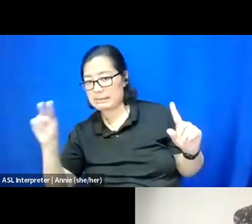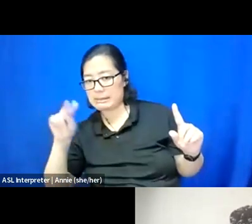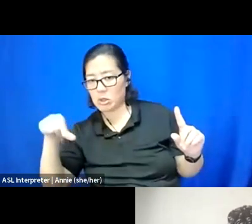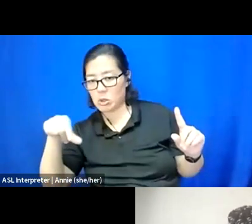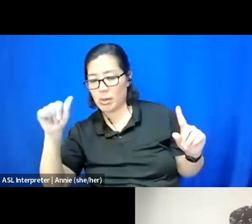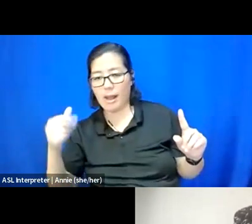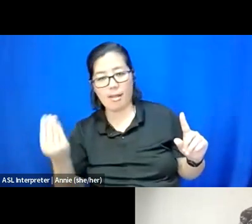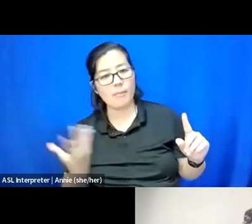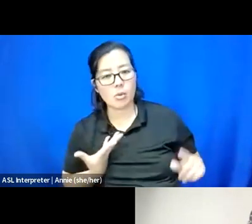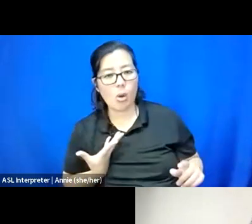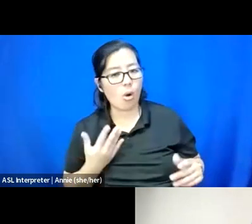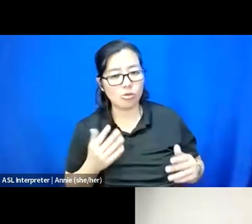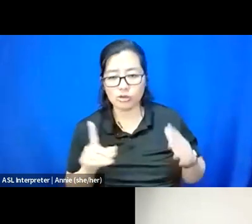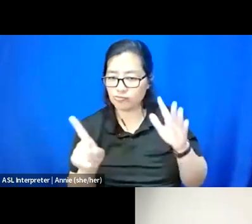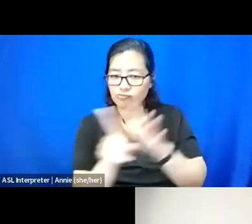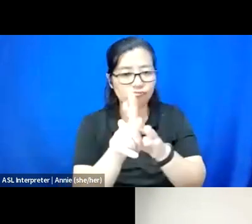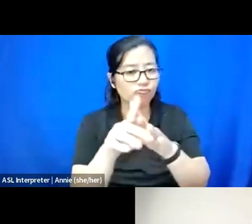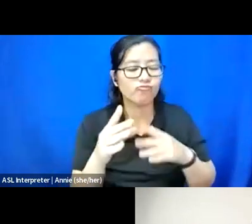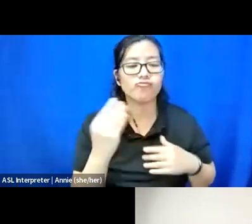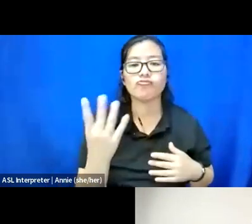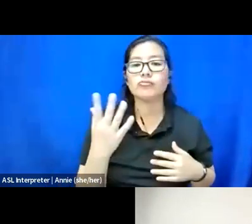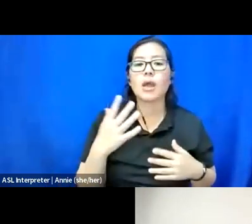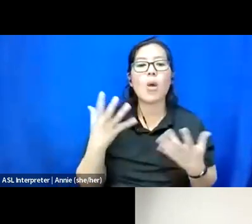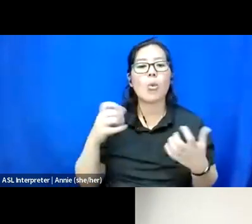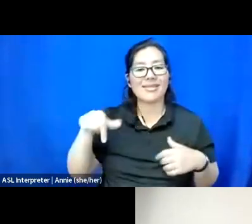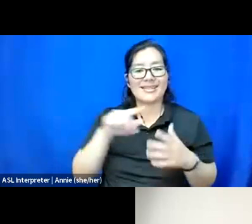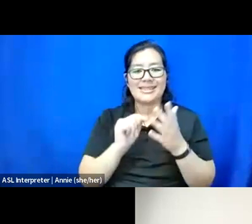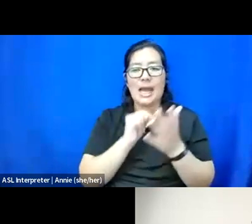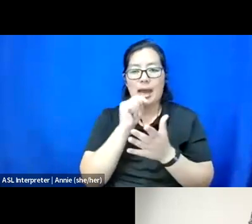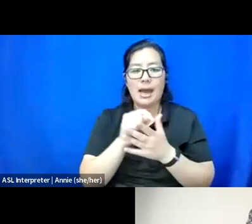Pop in. You know, I want to make sure that this time feels generative for you as well.